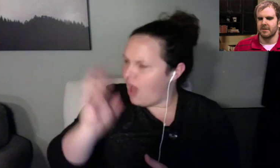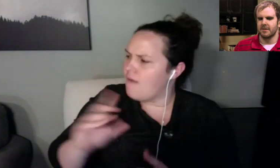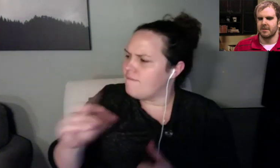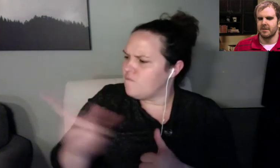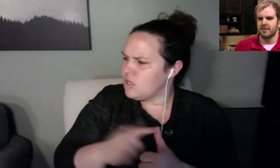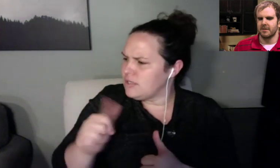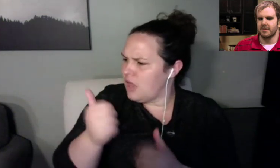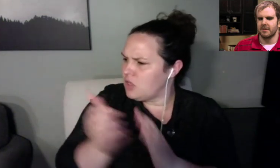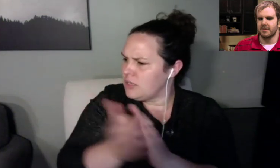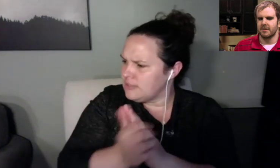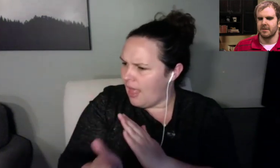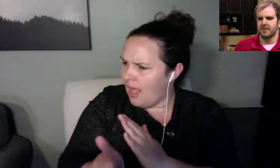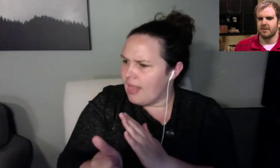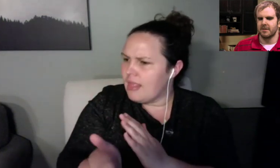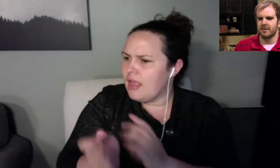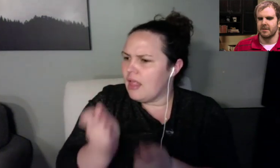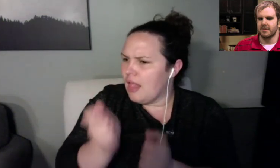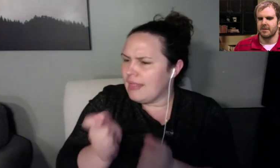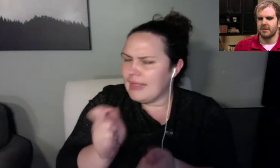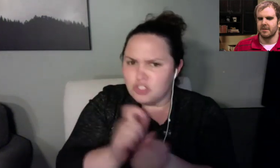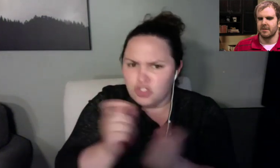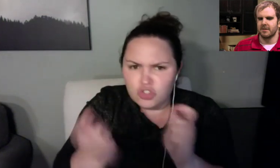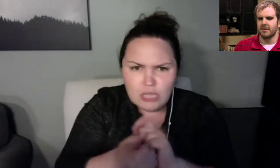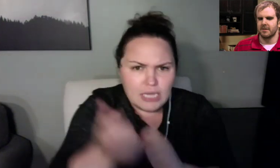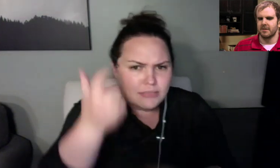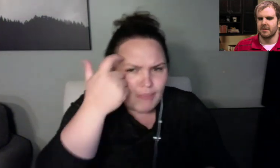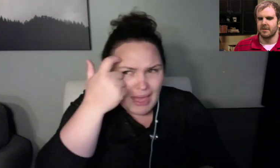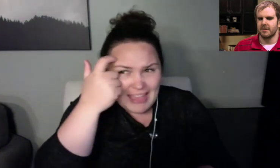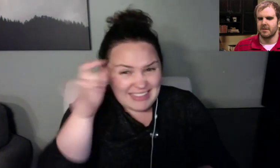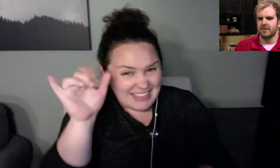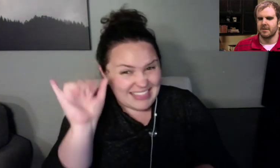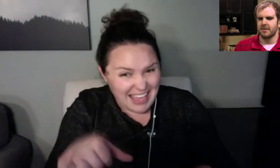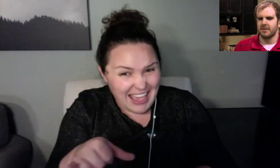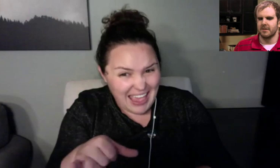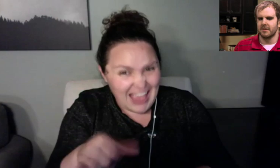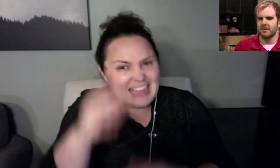I tell you what, Teresa, it's really sad for me.